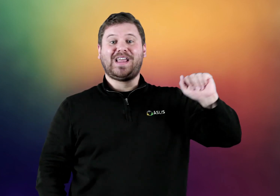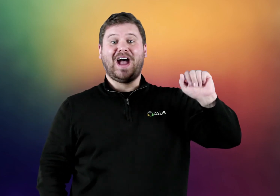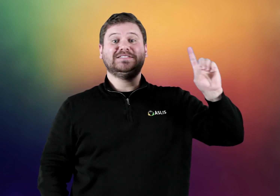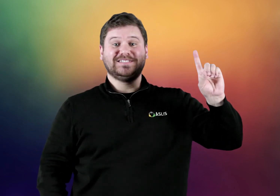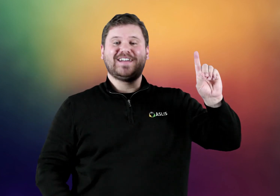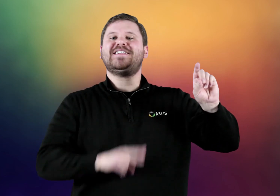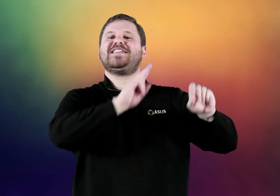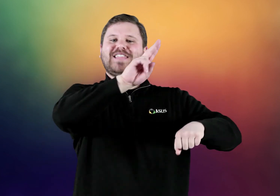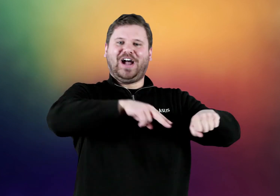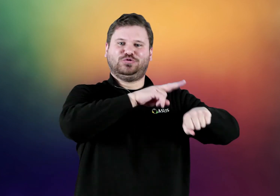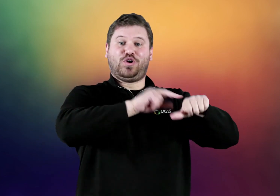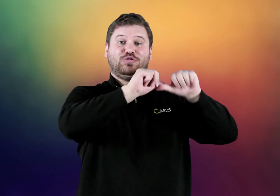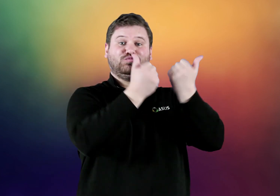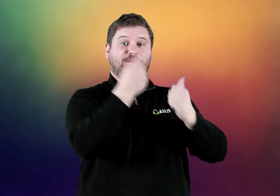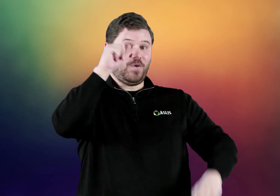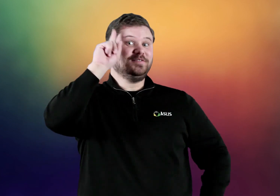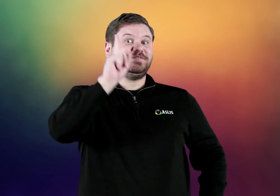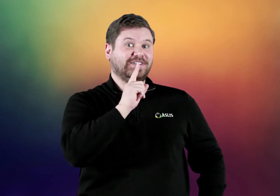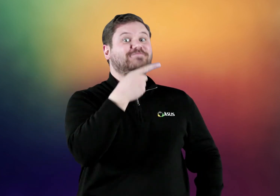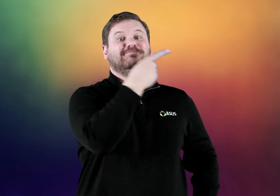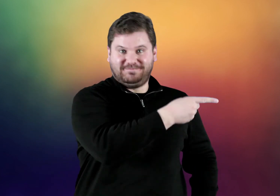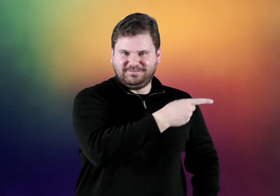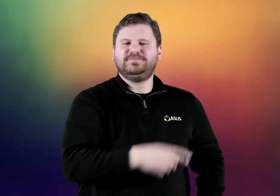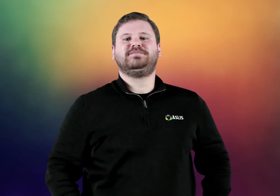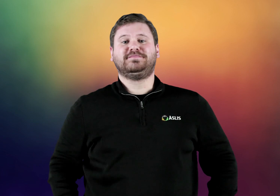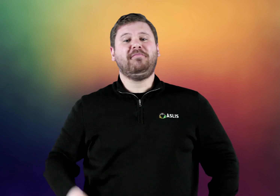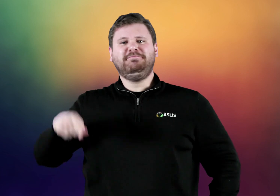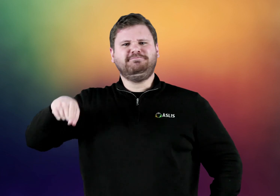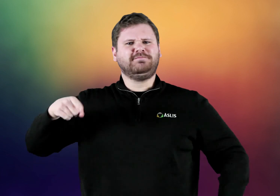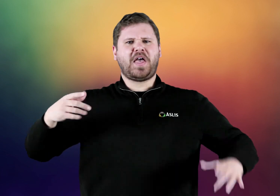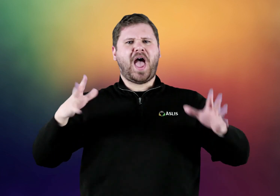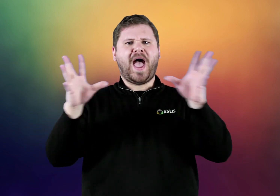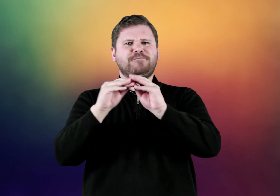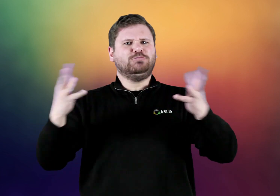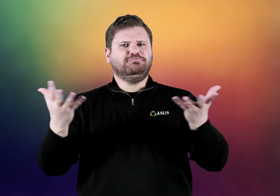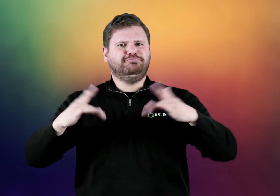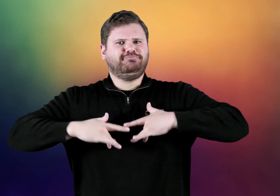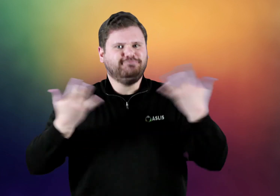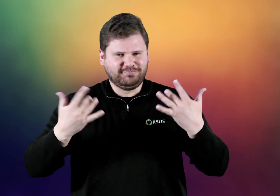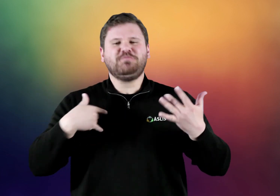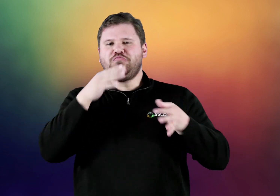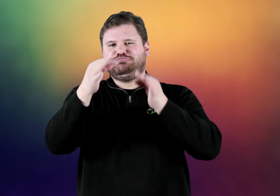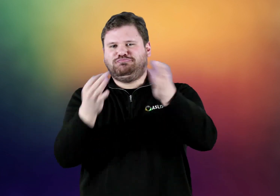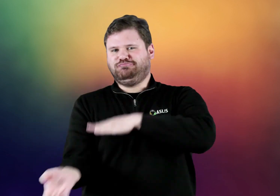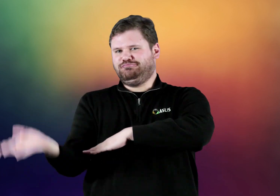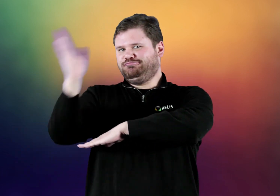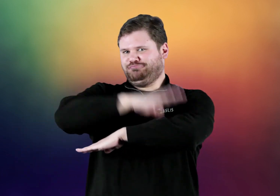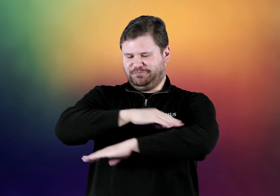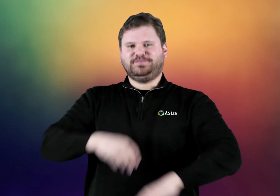And NAD - National Association for the Deaf. So what's up with this conference? I'll explain the day.